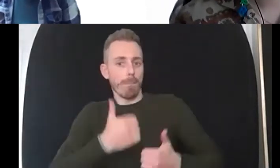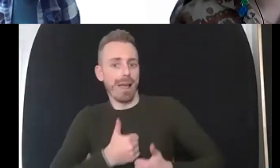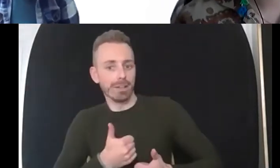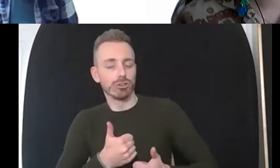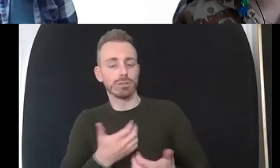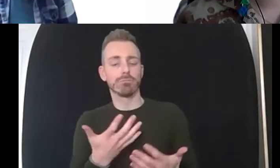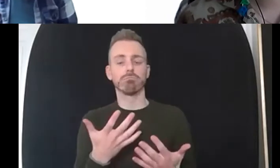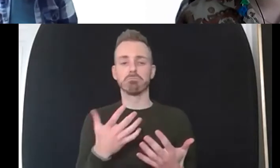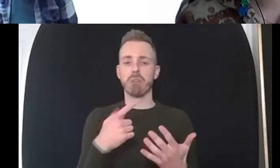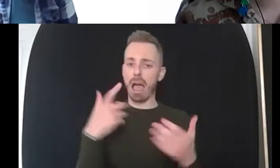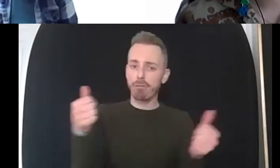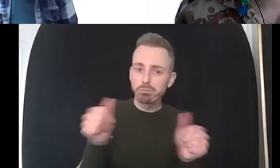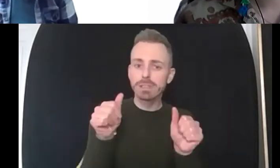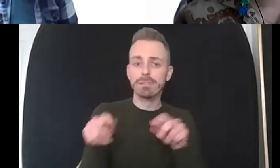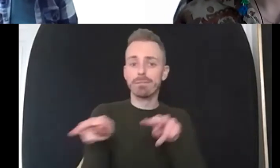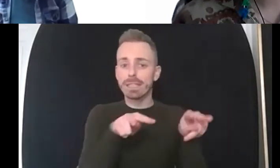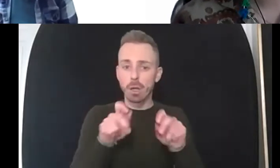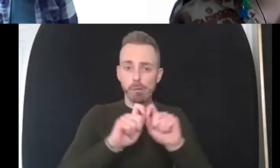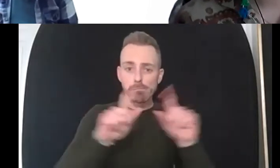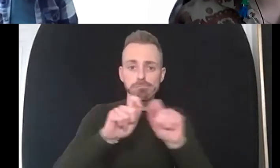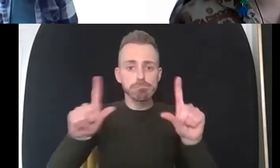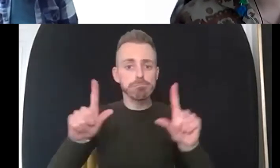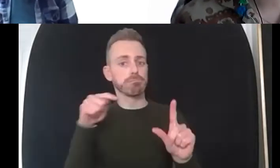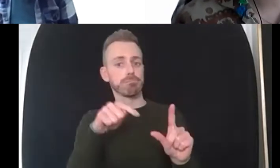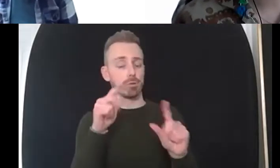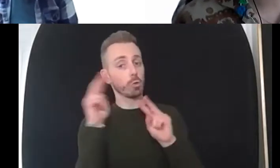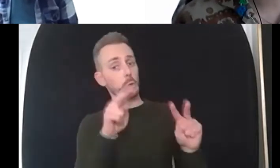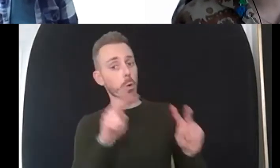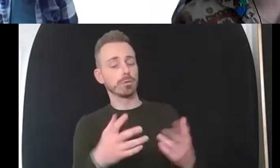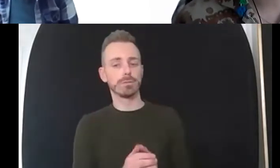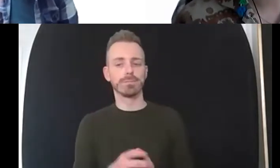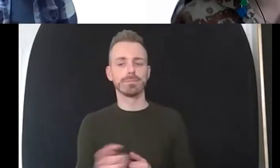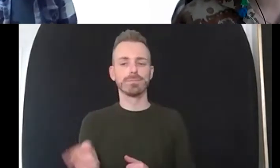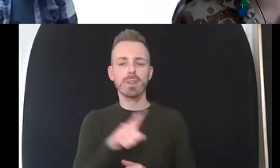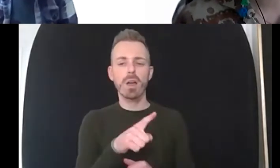video clips as well that's really good thank you for sharing that and hopefully that's useful to